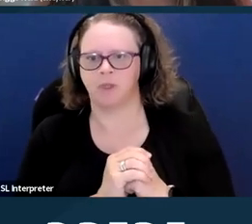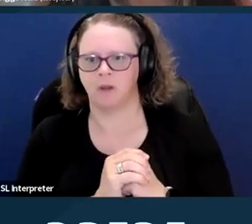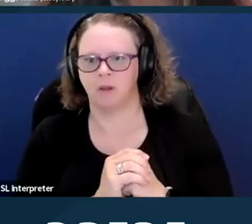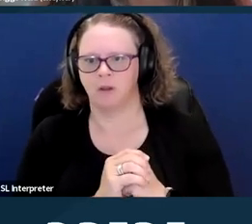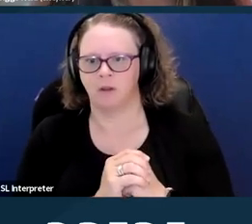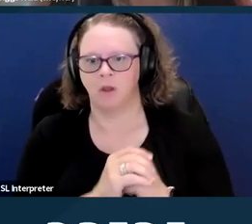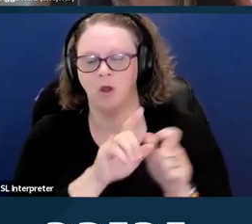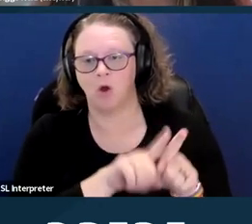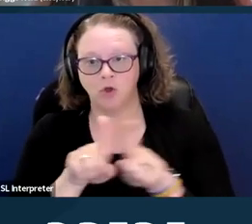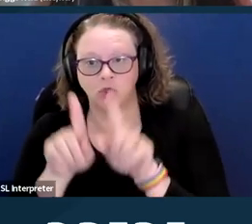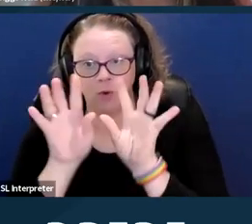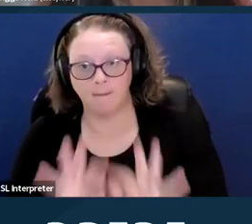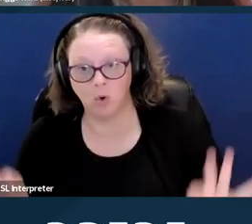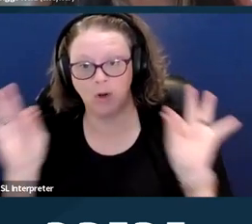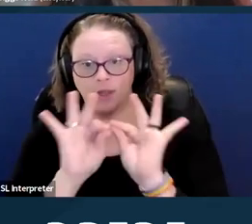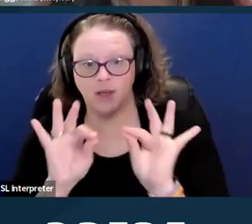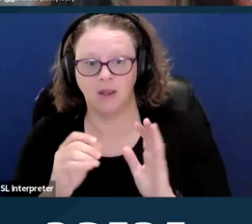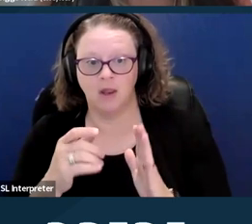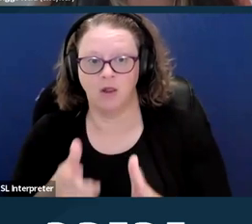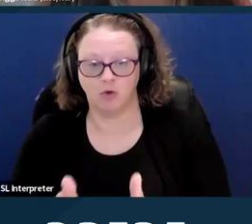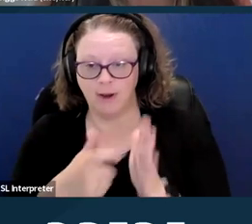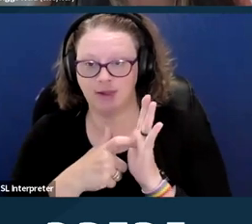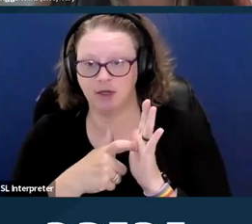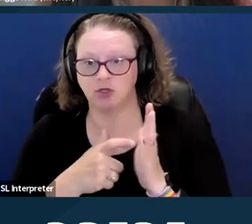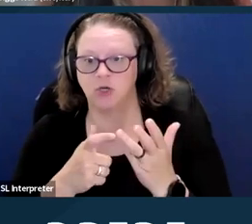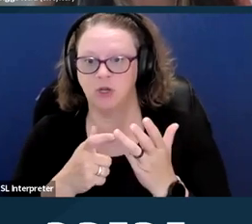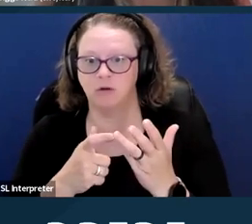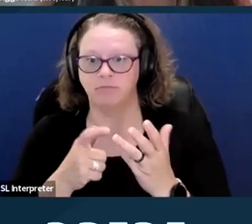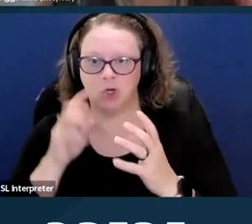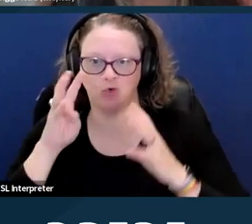Also importantly, the regulation creates a presumption that